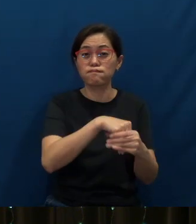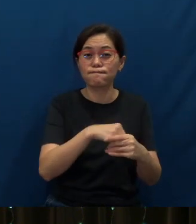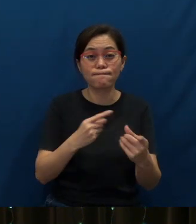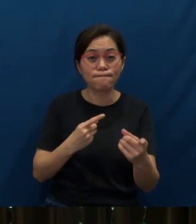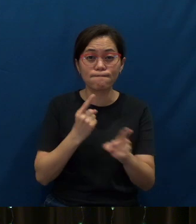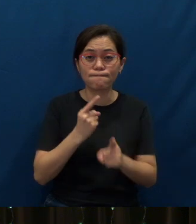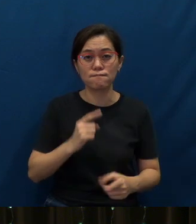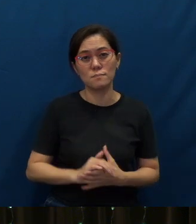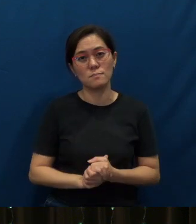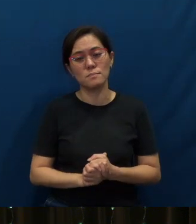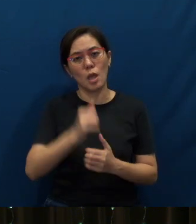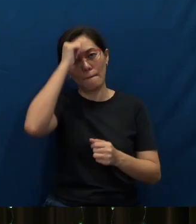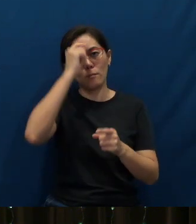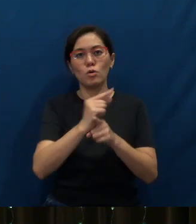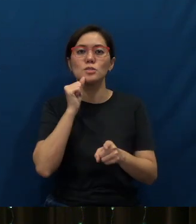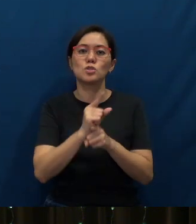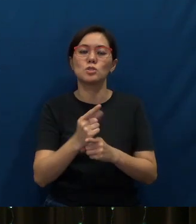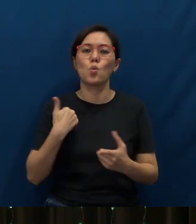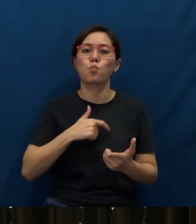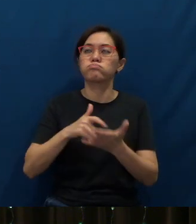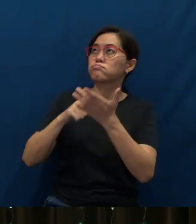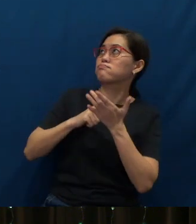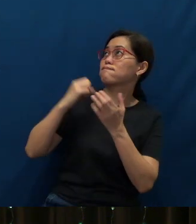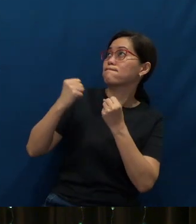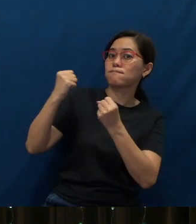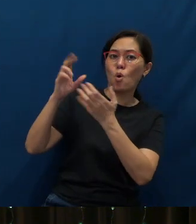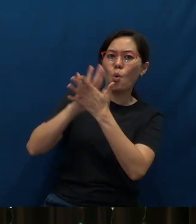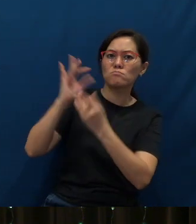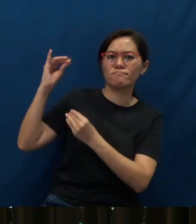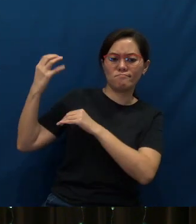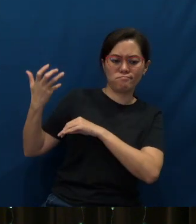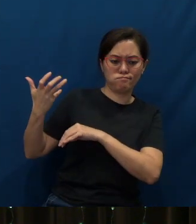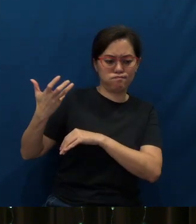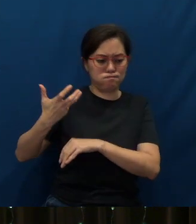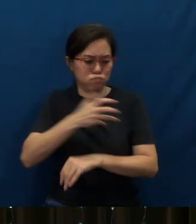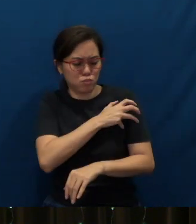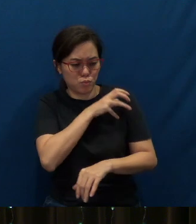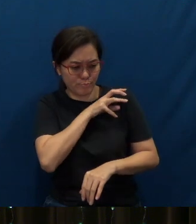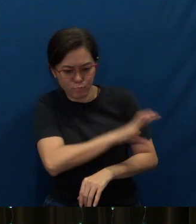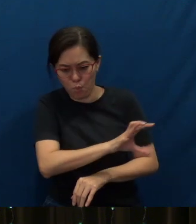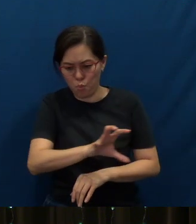Brothers and sisters, we need the power of the Holy Spirit in our witness for Christ.